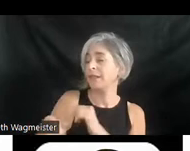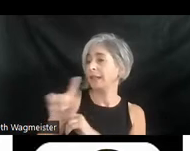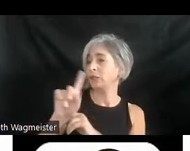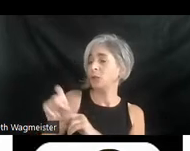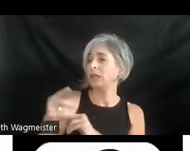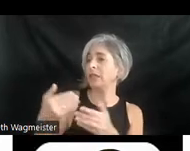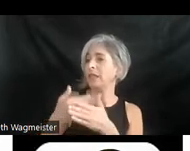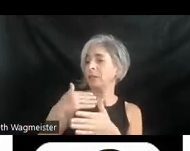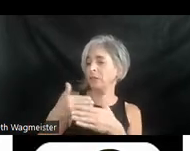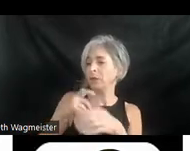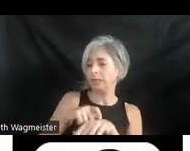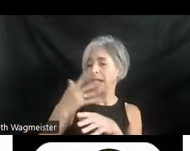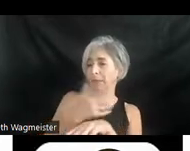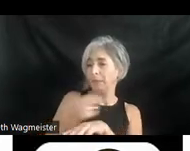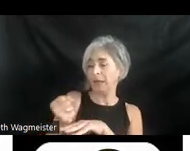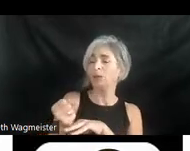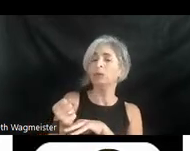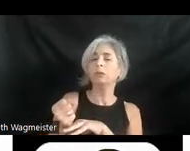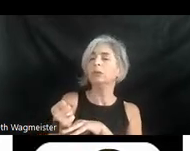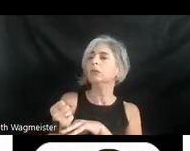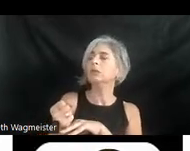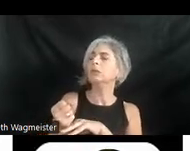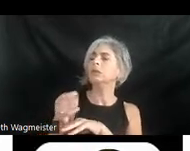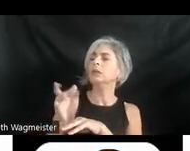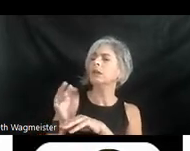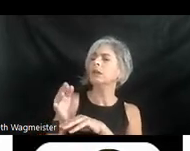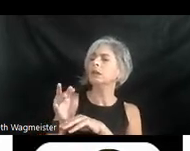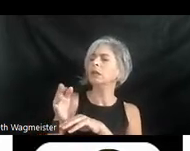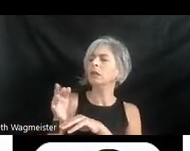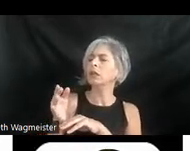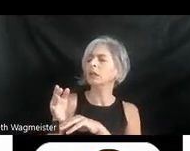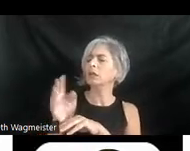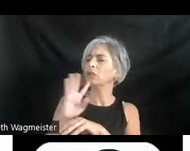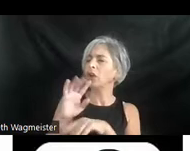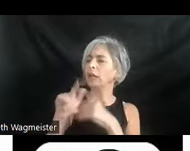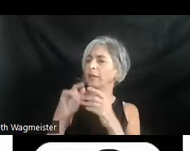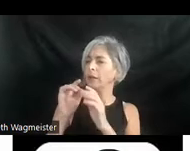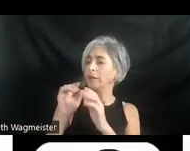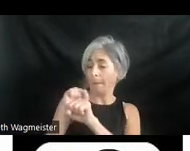Joel, before our time is up. The question says, talking of employment of people with